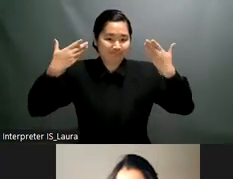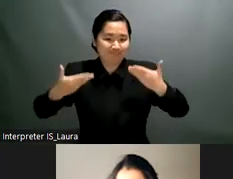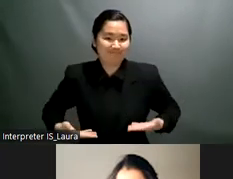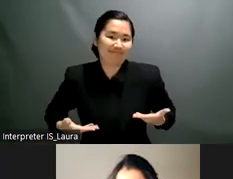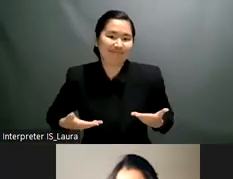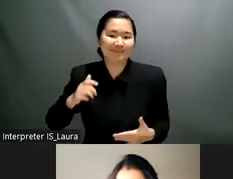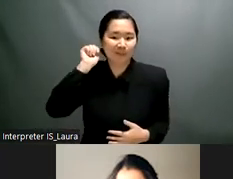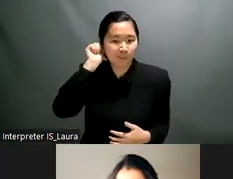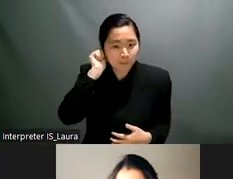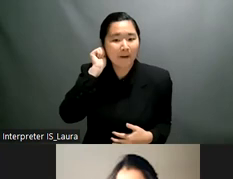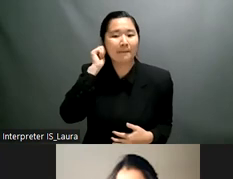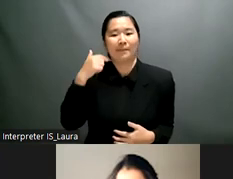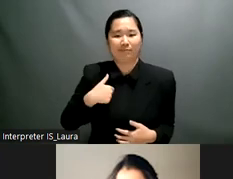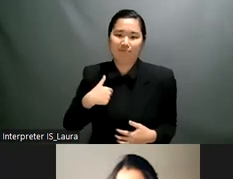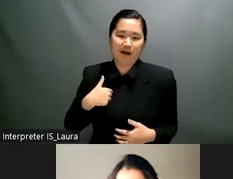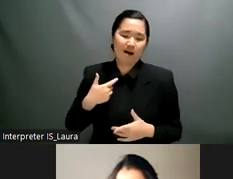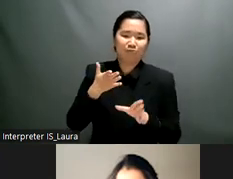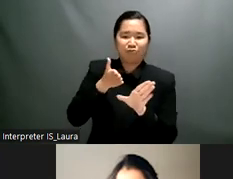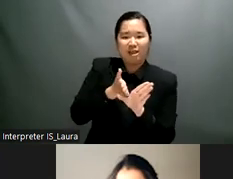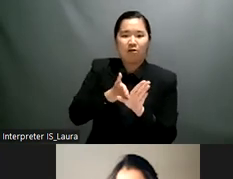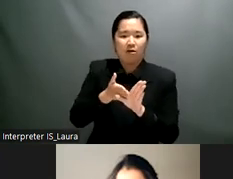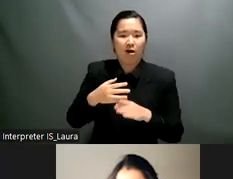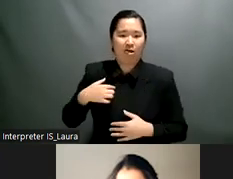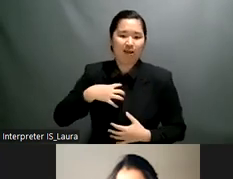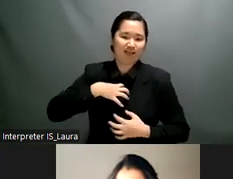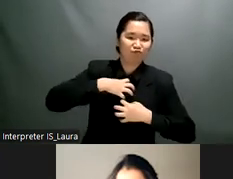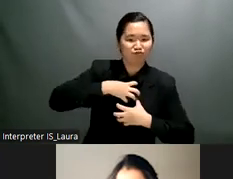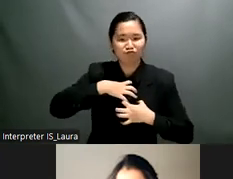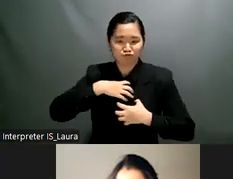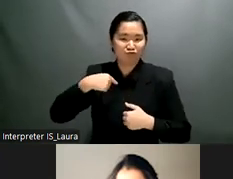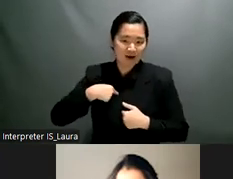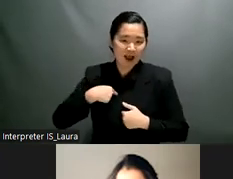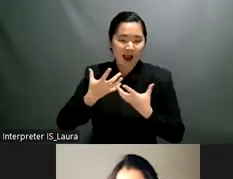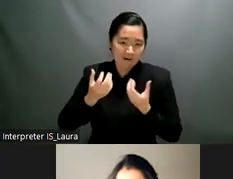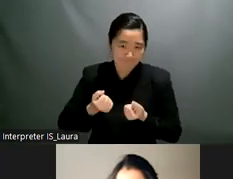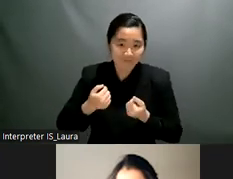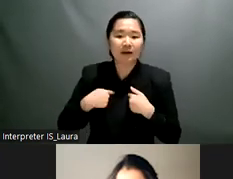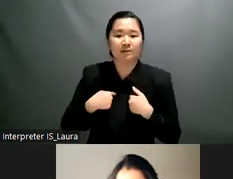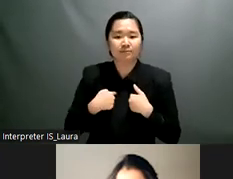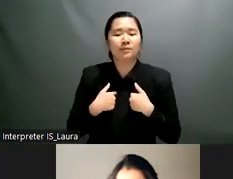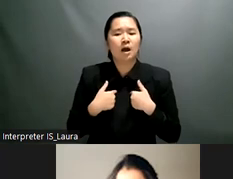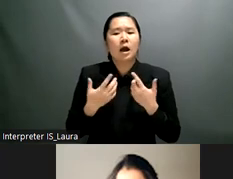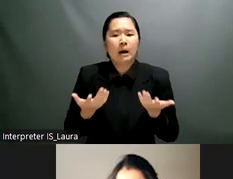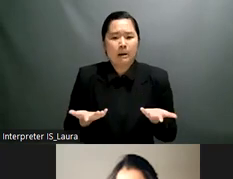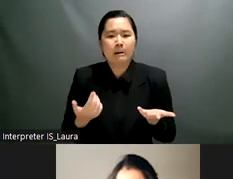so as the conference of states patches begins tomorrow i'm going to highlight key concepts